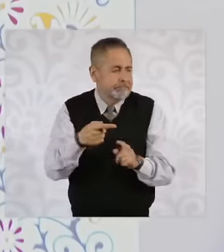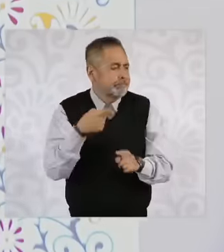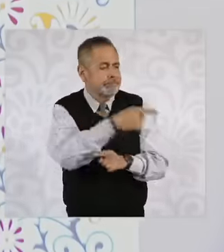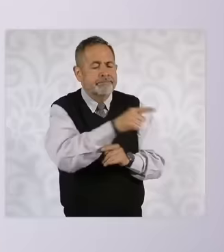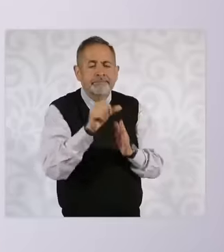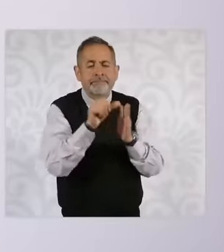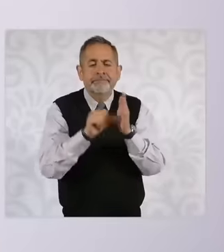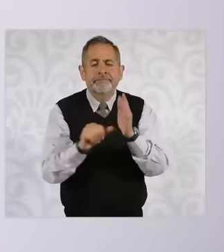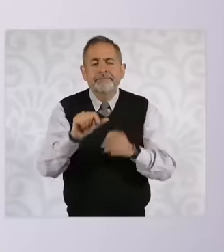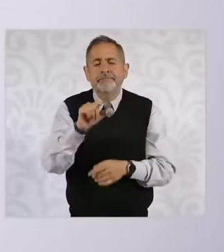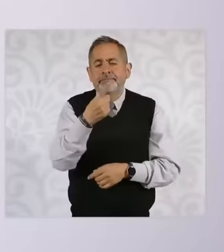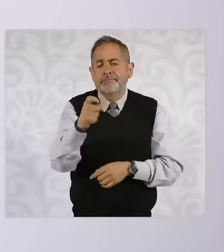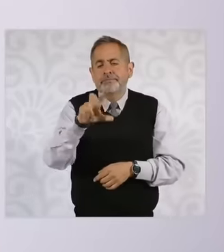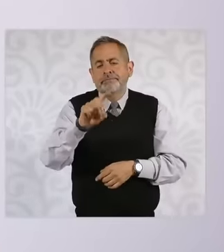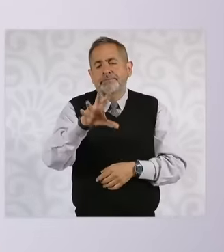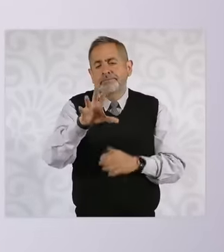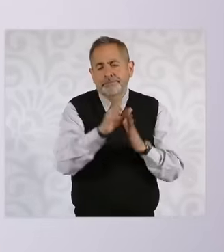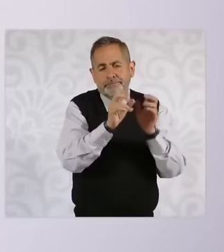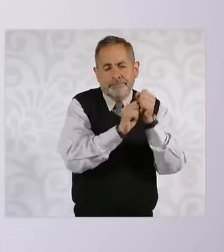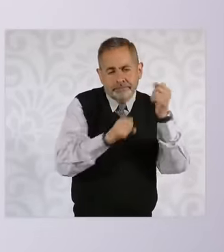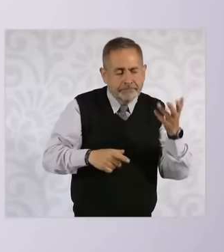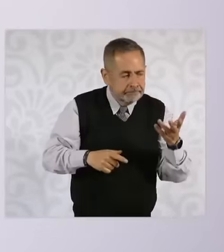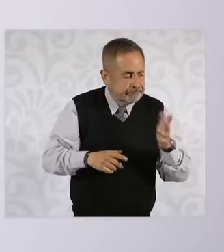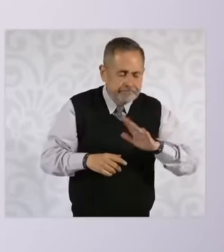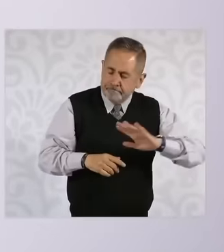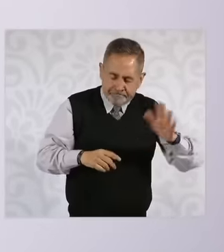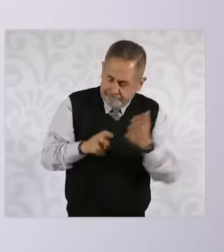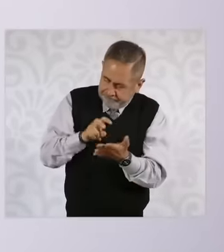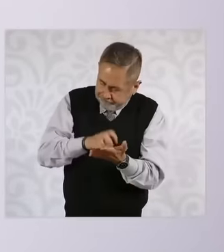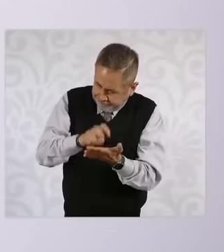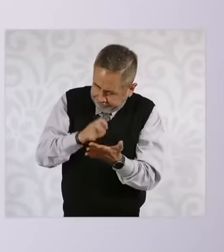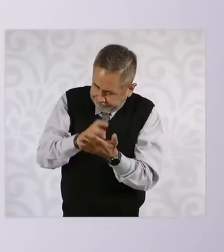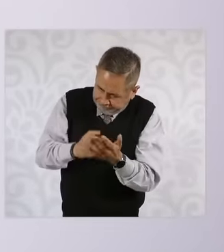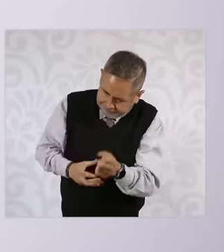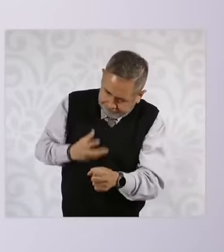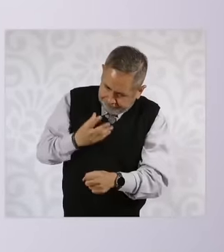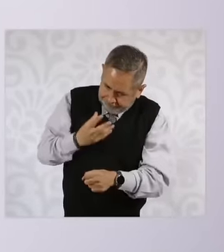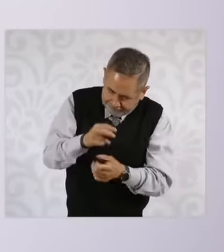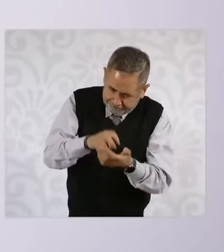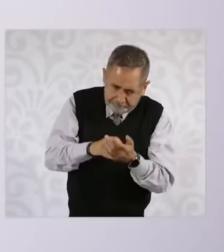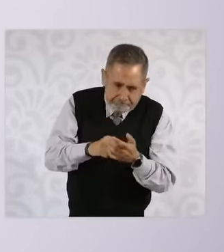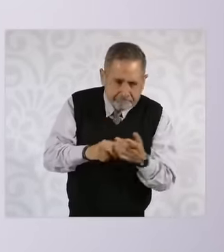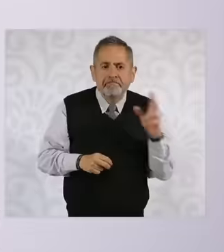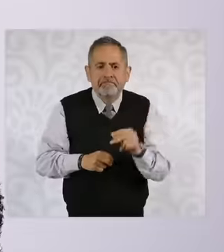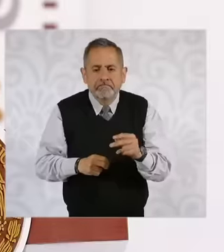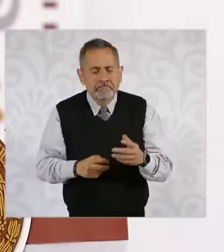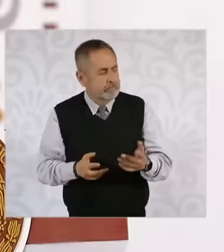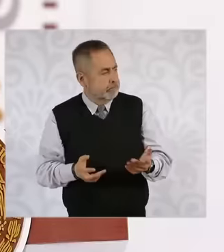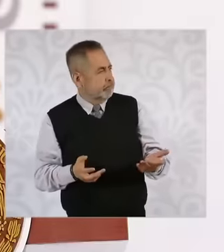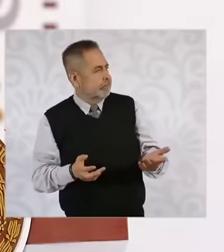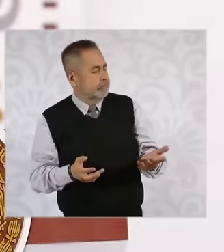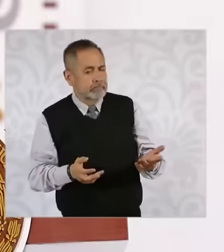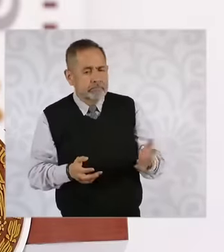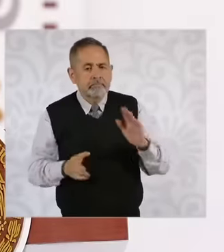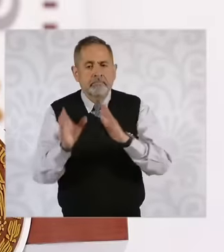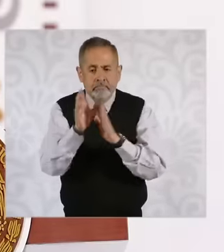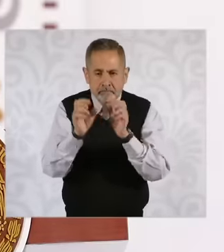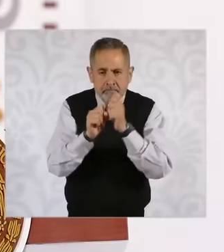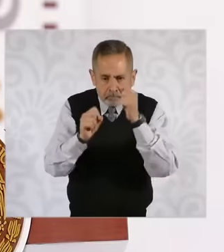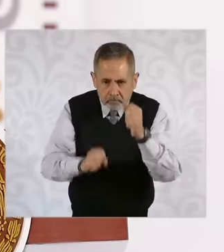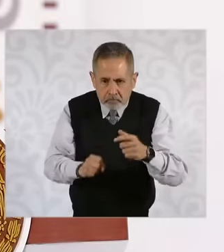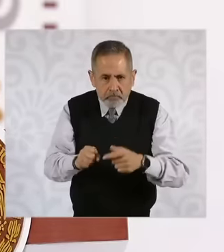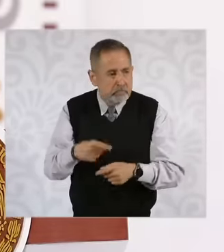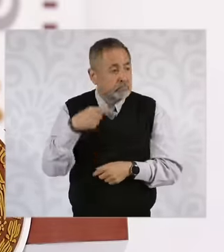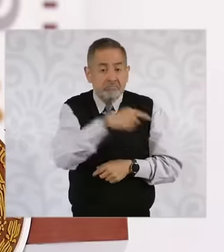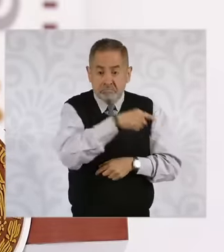constitutional 135 the Constitution was reformed to privatize the